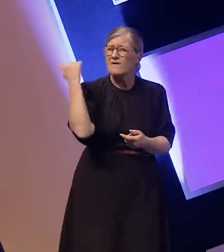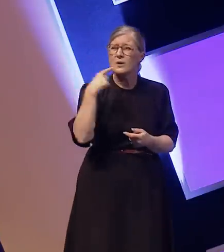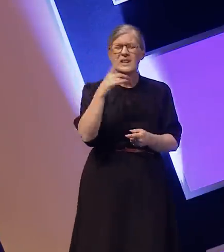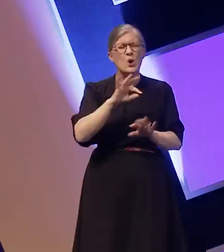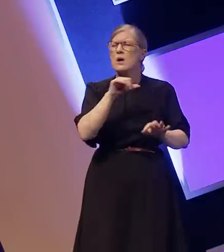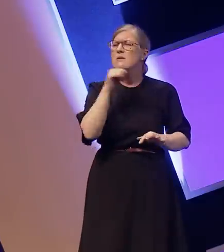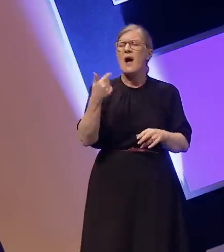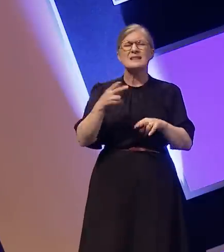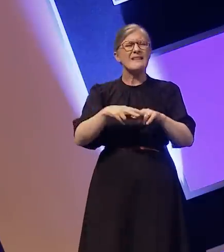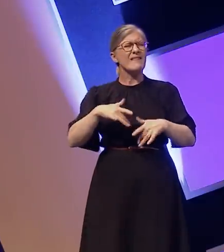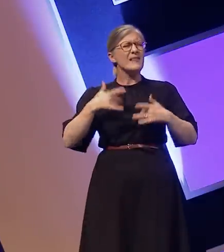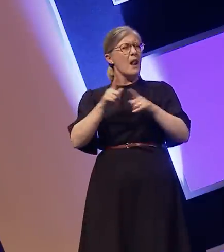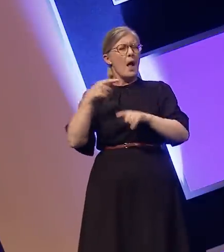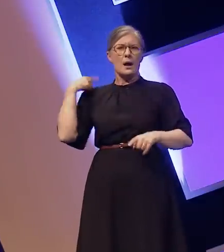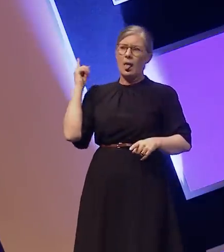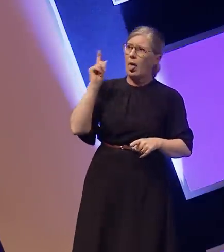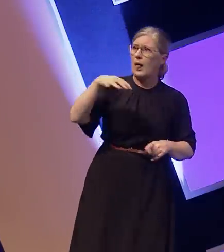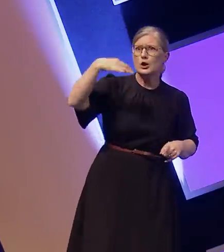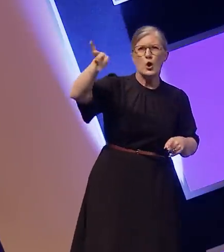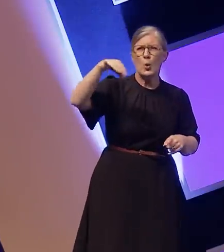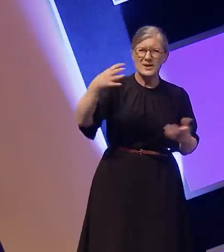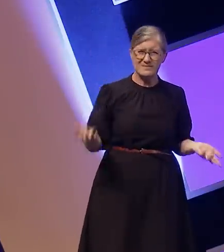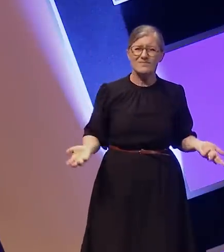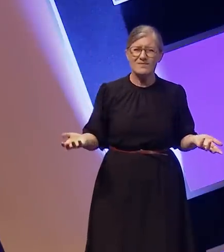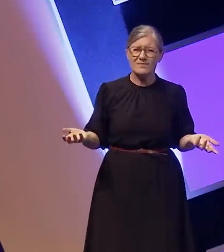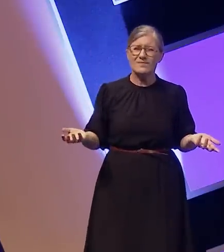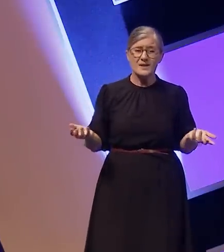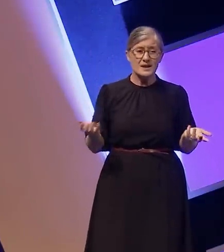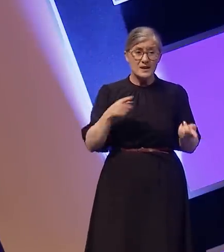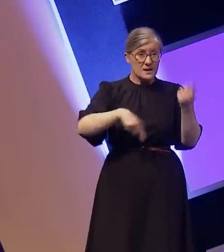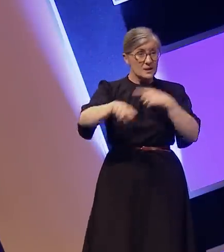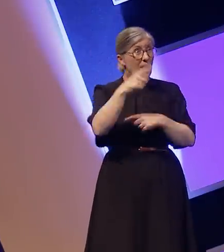Because if you were really thinking about the whole deaf community, rather than using me as